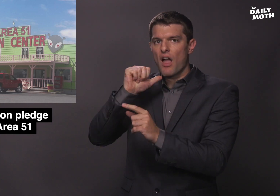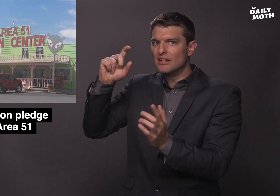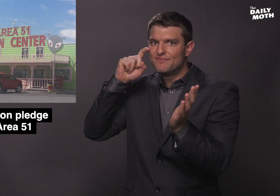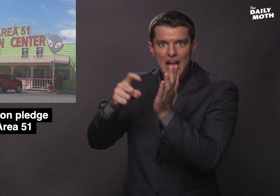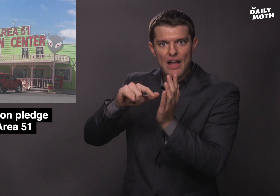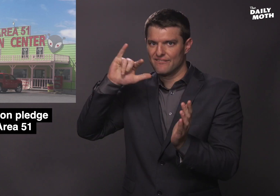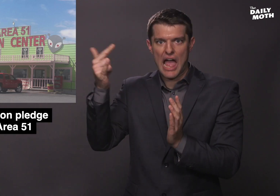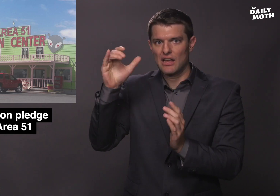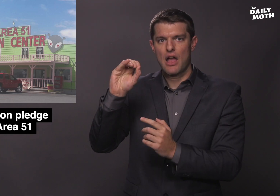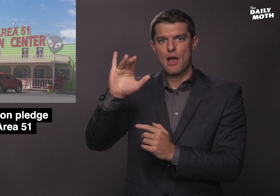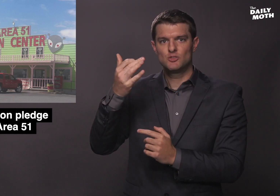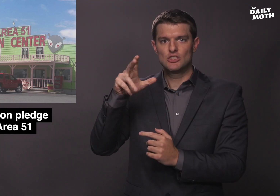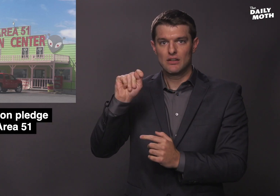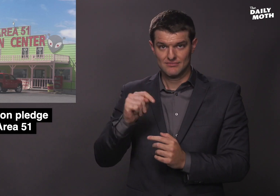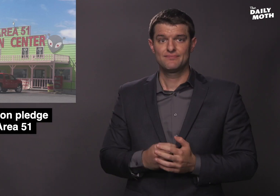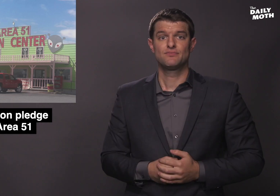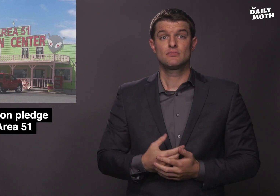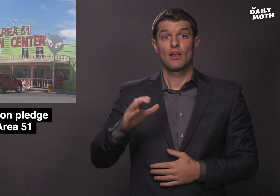an unidentified flying object a few weeks ago.